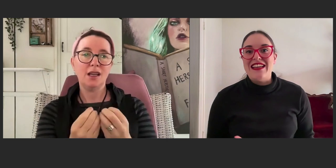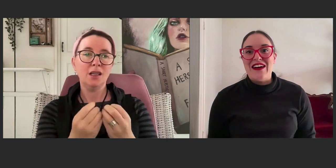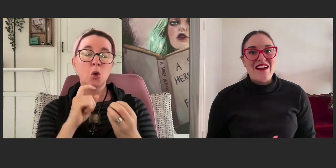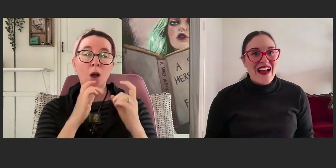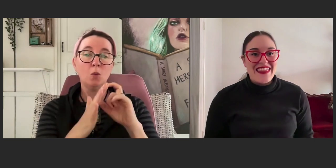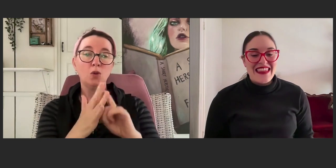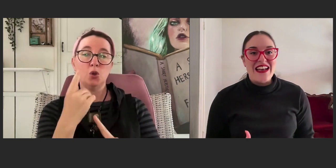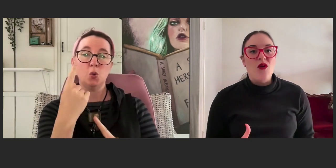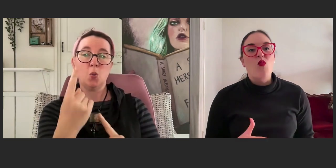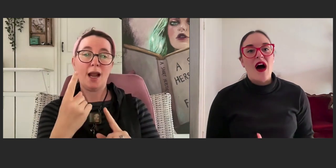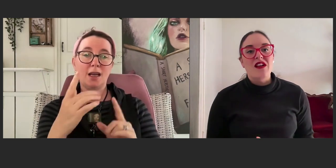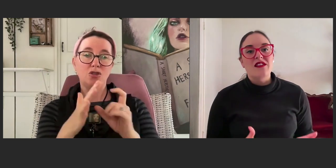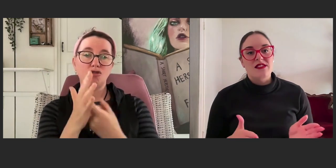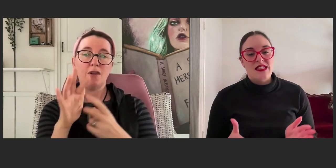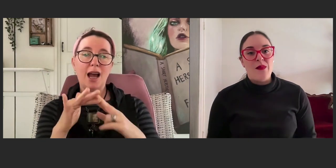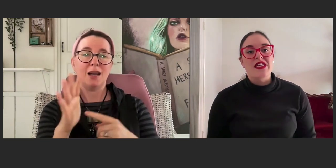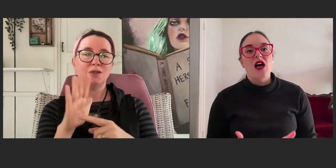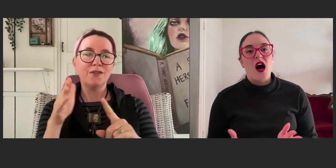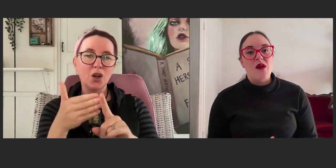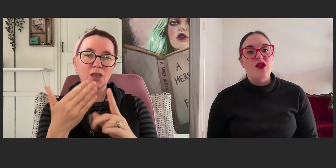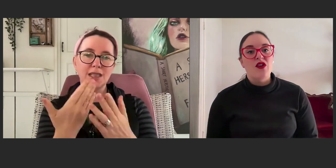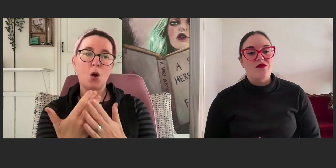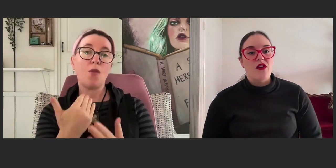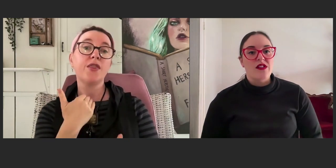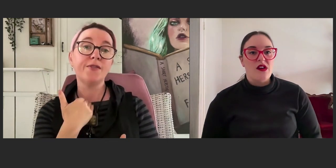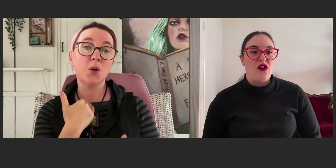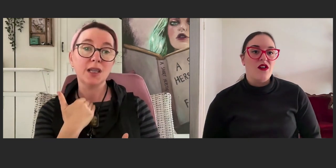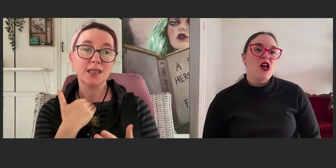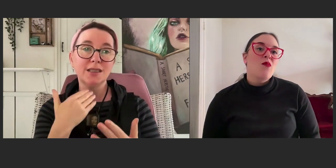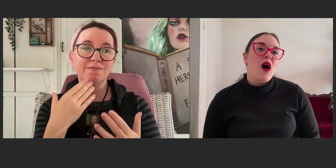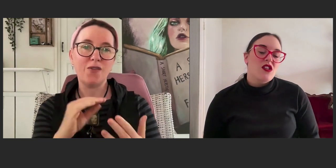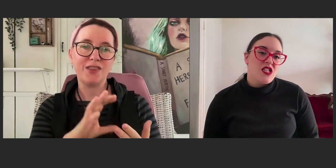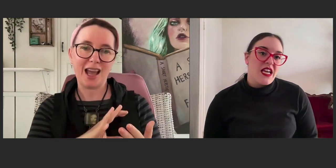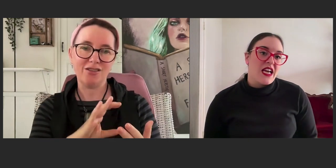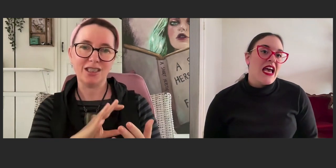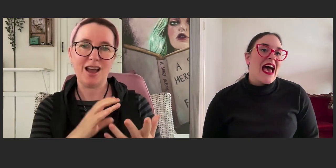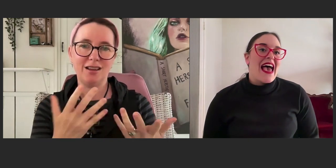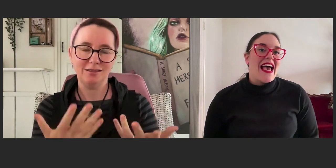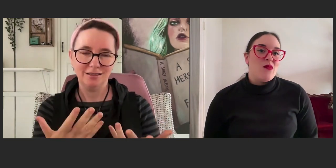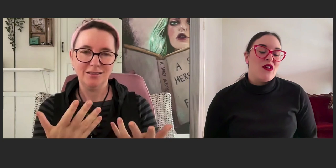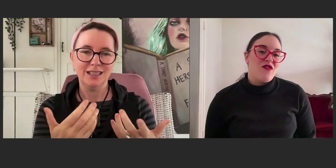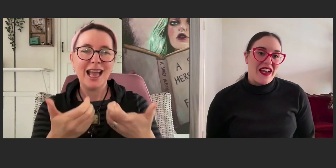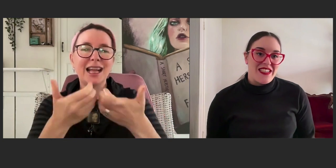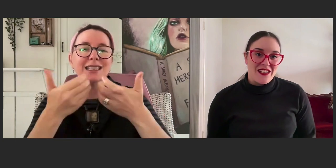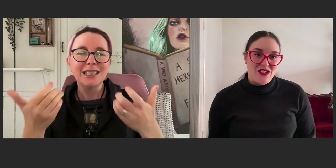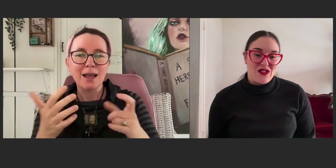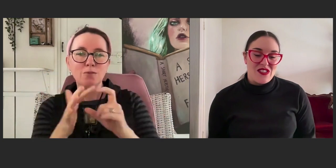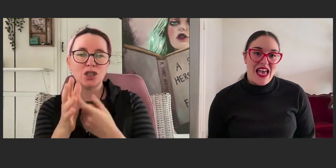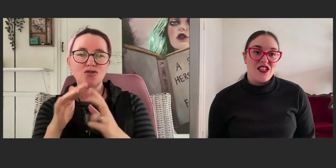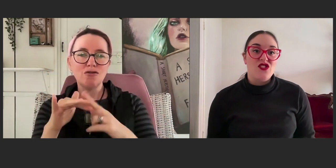and then one step at a time you can focus on polishing and perfecting to your standards.